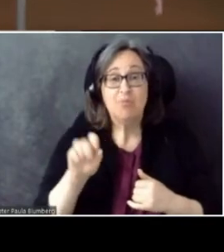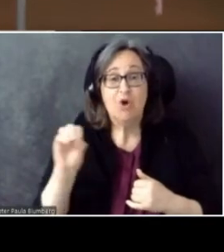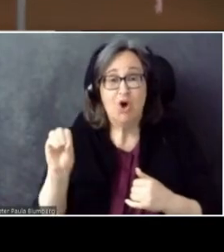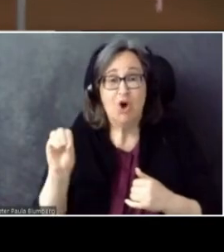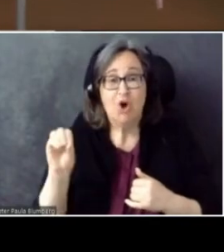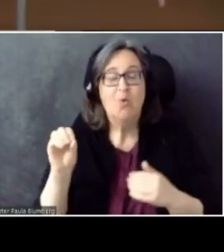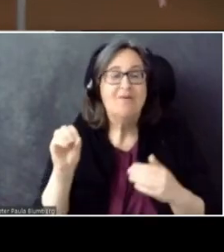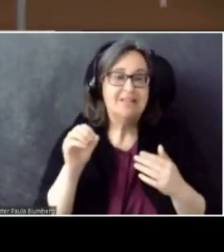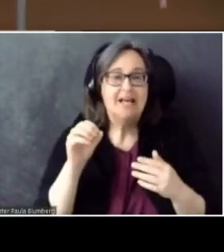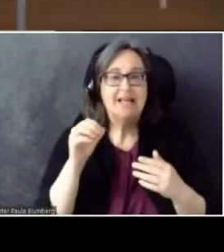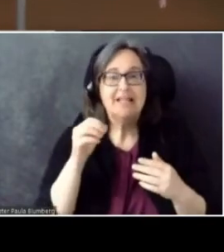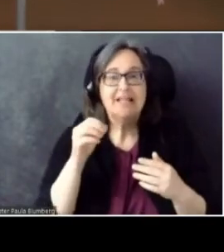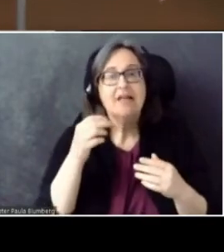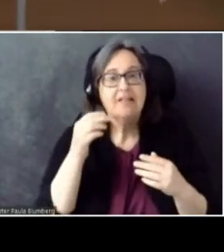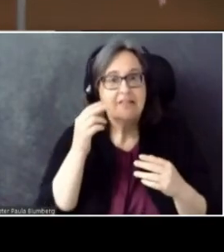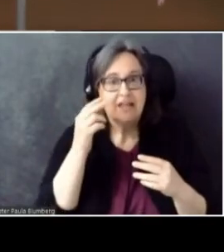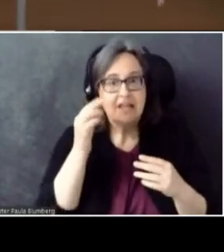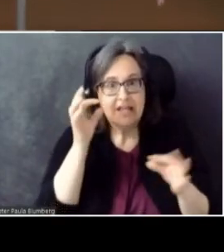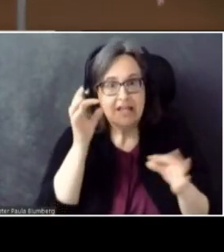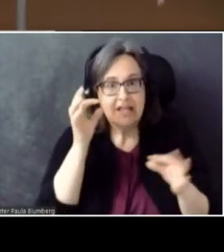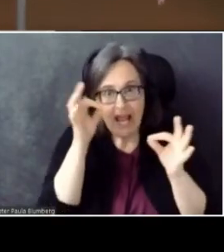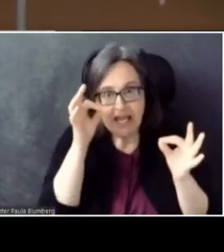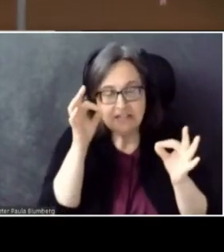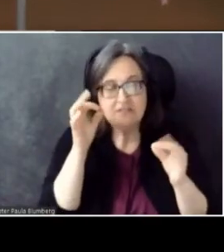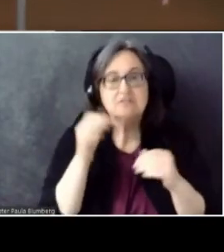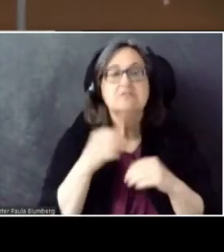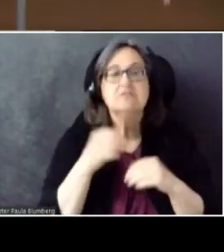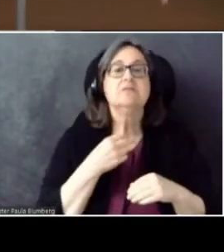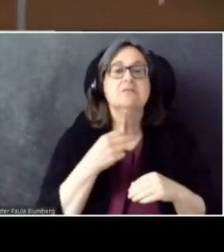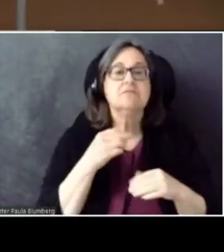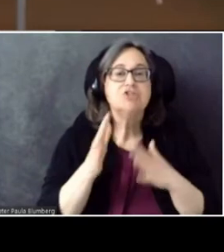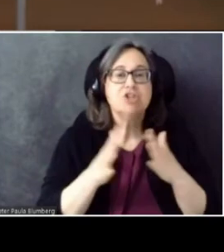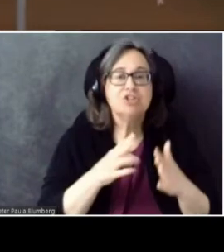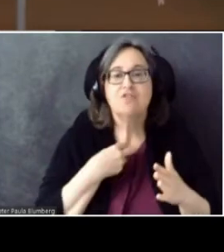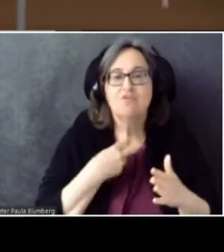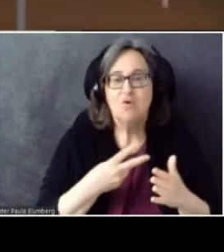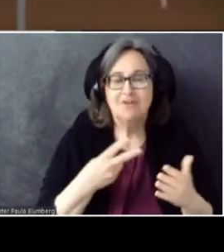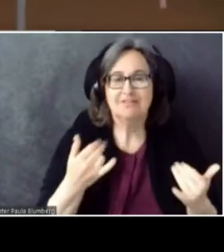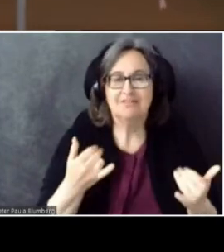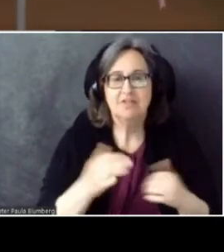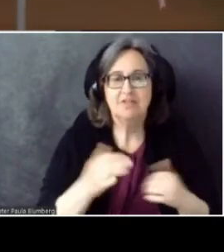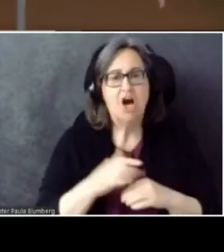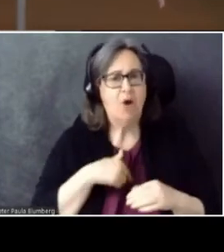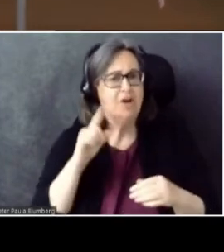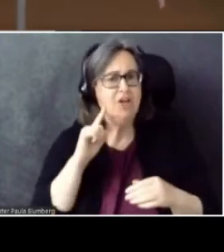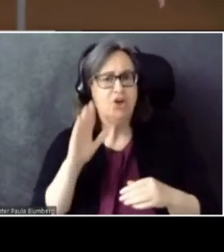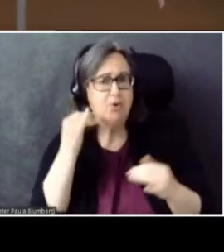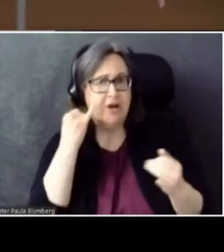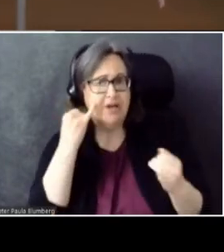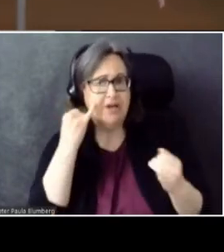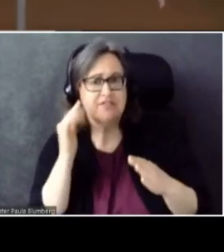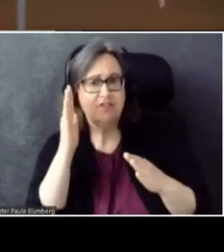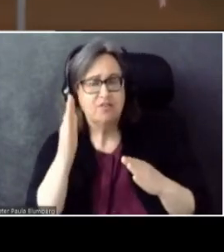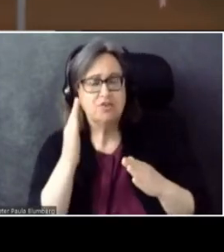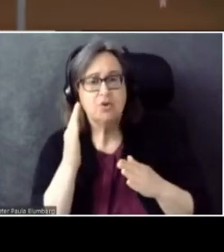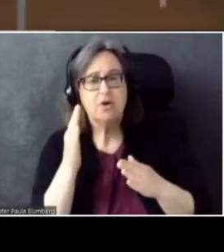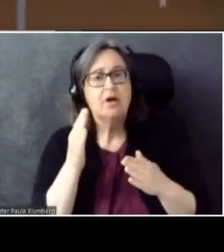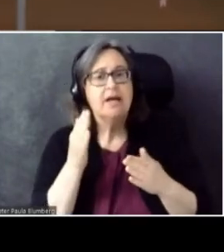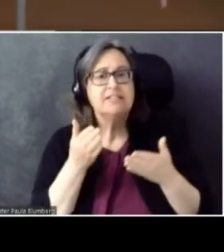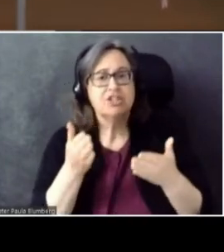I'm really looking forward to hearing your ideas for the future and having a discussion about what we build next. But yeah.